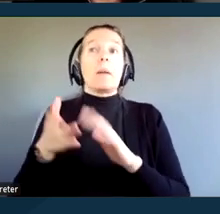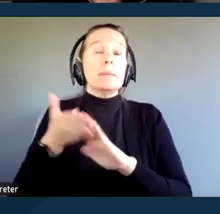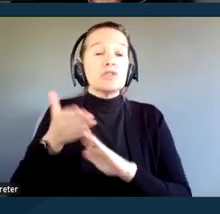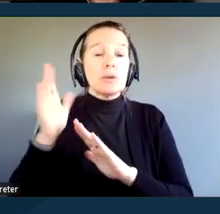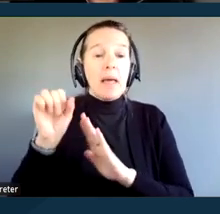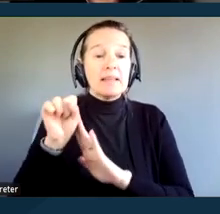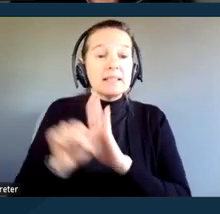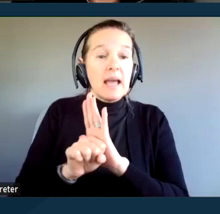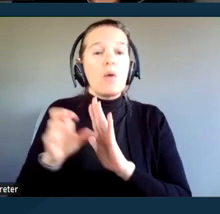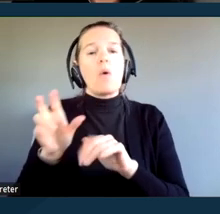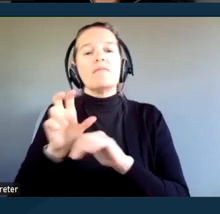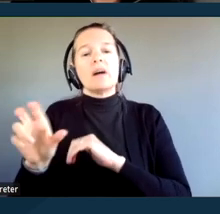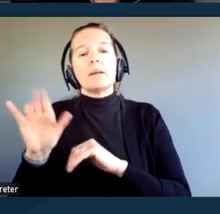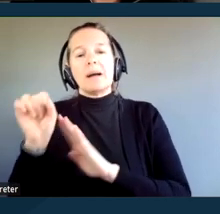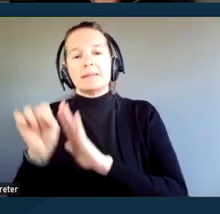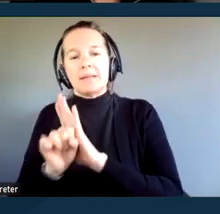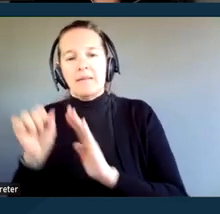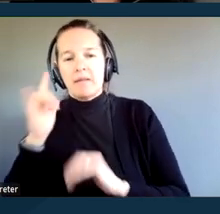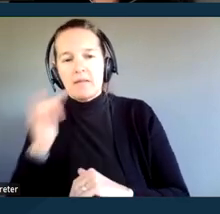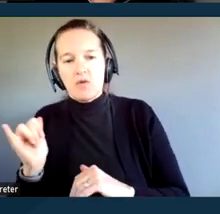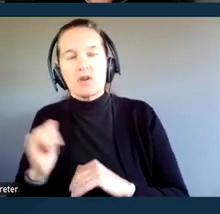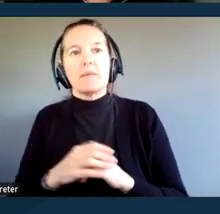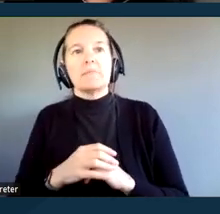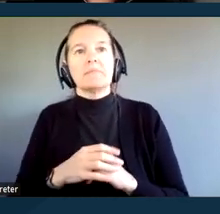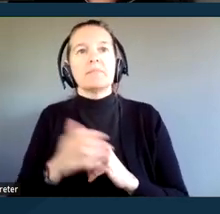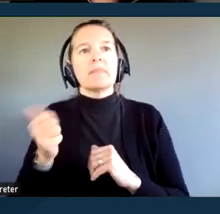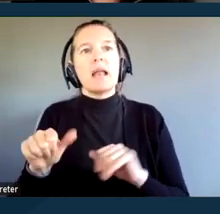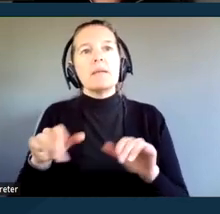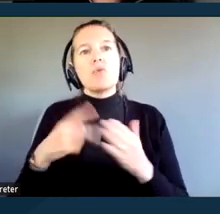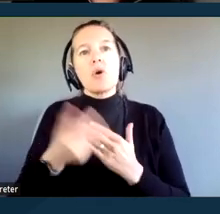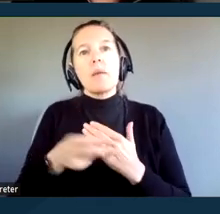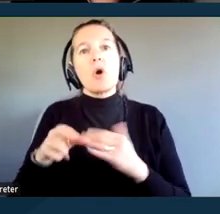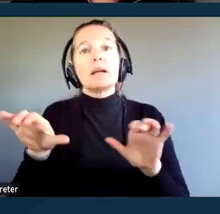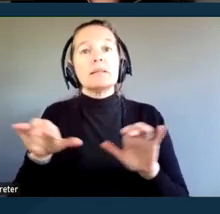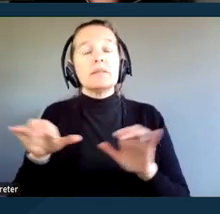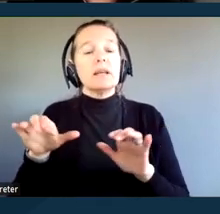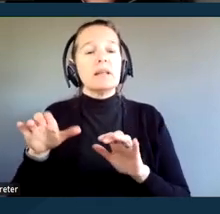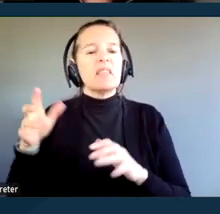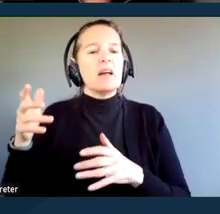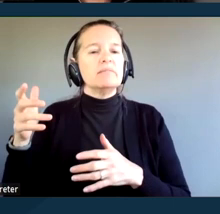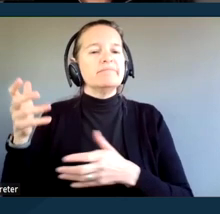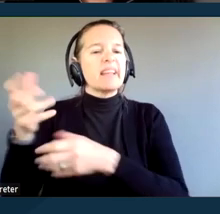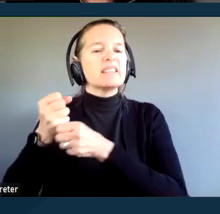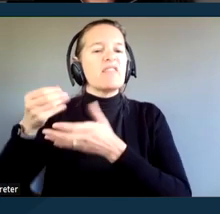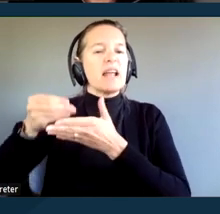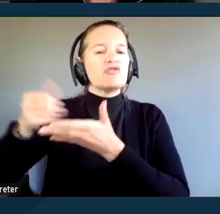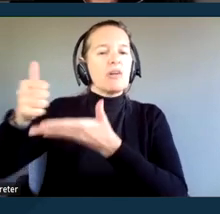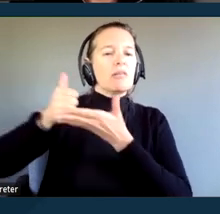by the state of California, and any program or activity that receives any financial assistance from the state.